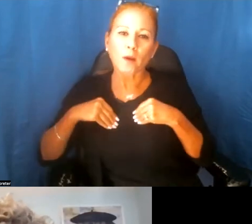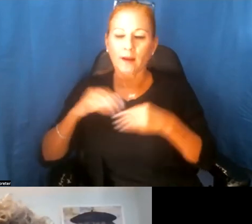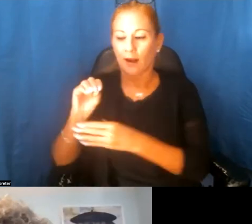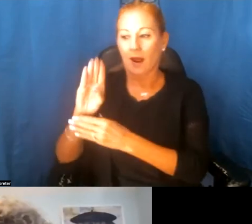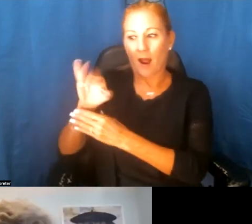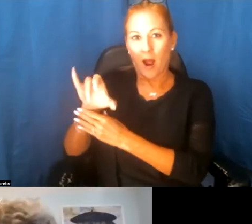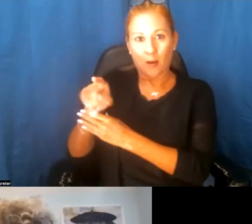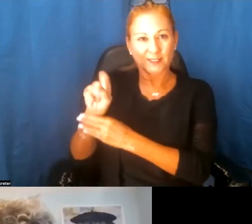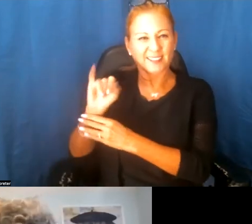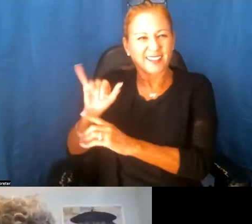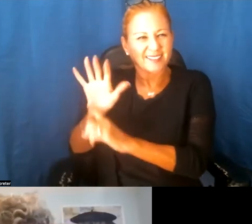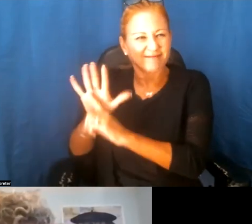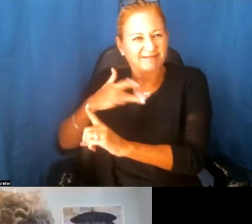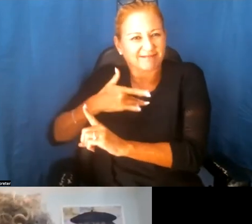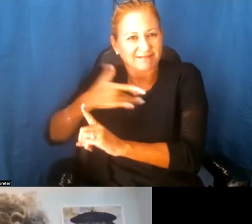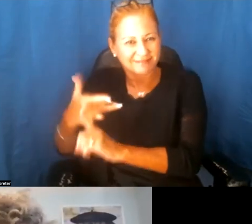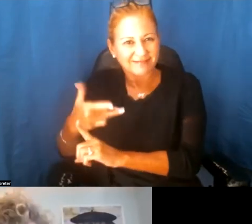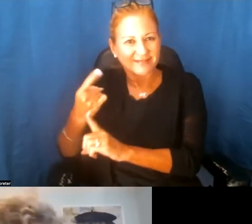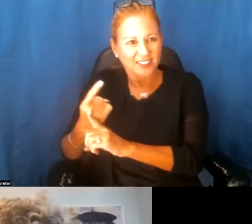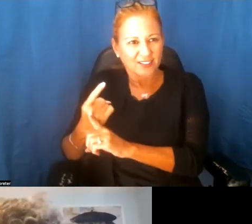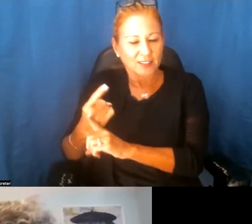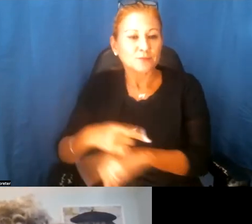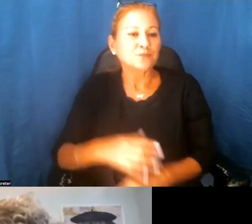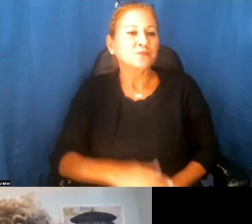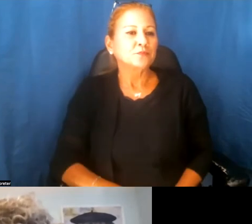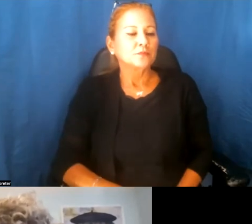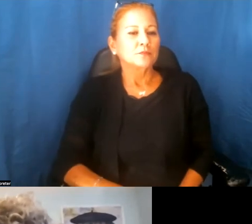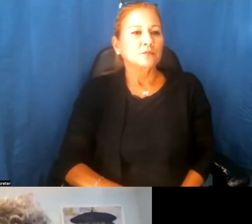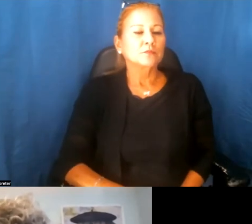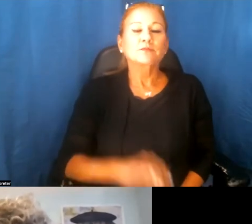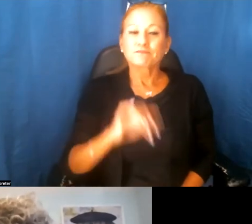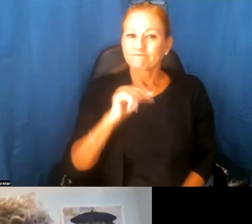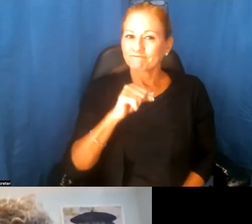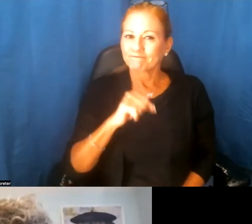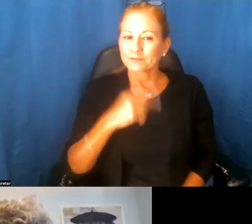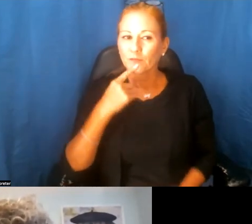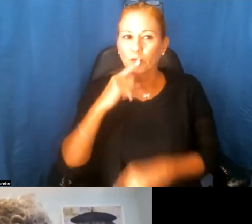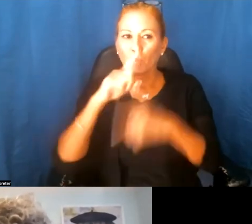Yeah, yeah and I think, you know, when- I think that was the key thing, like,